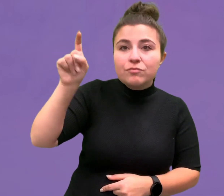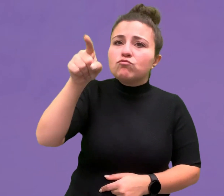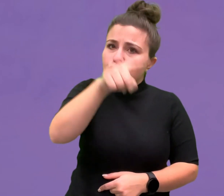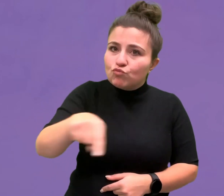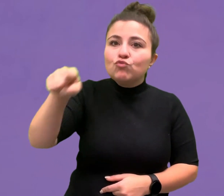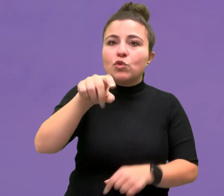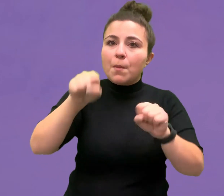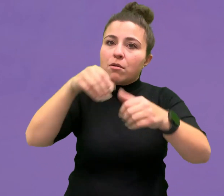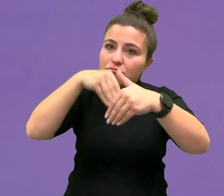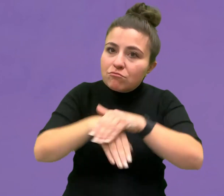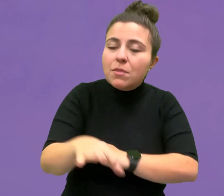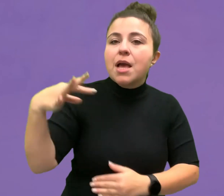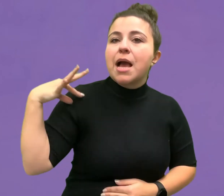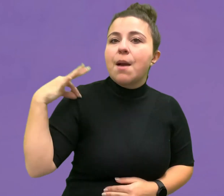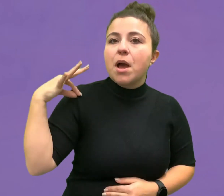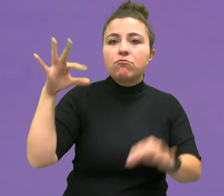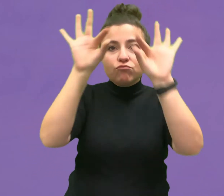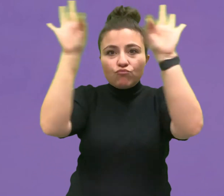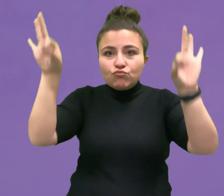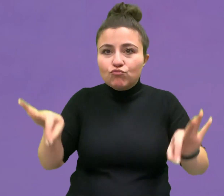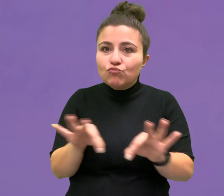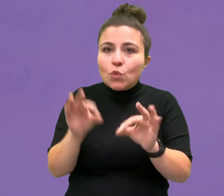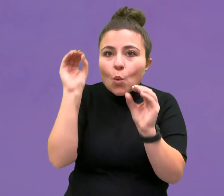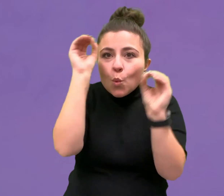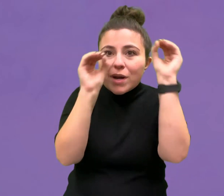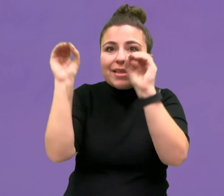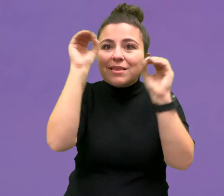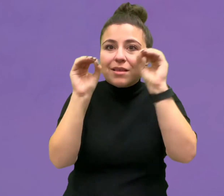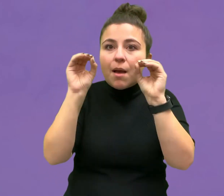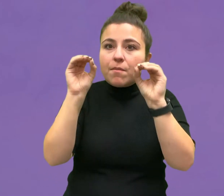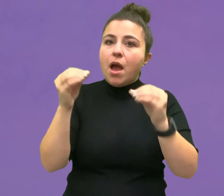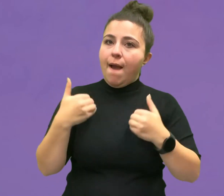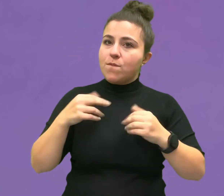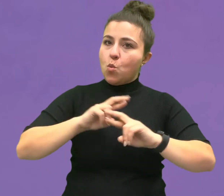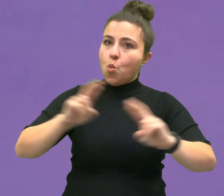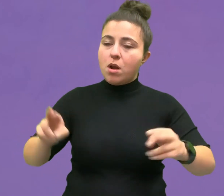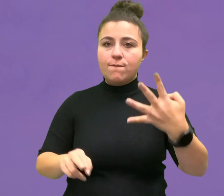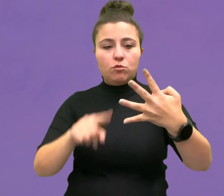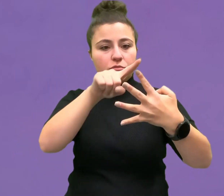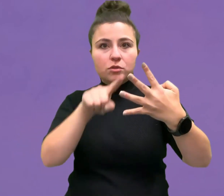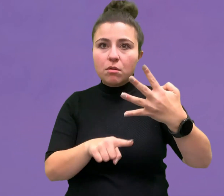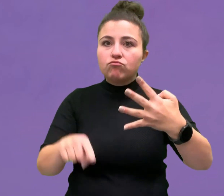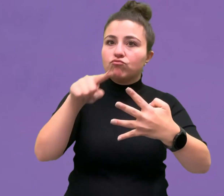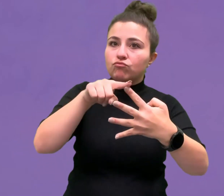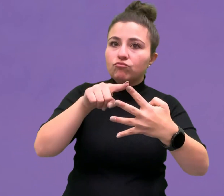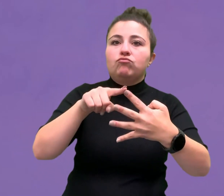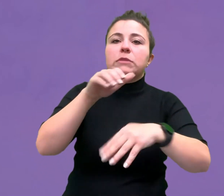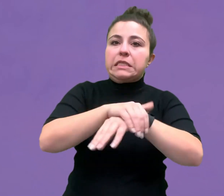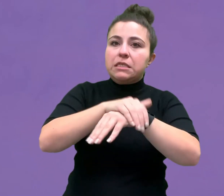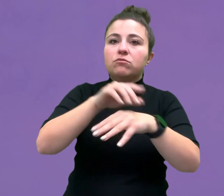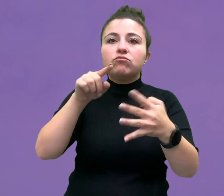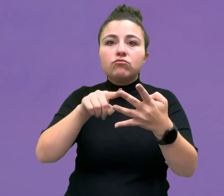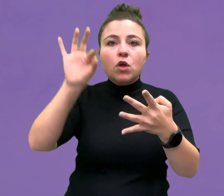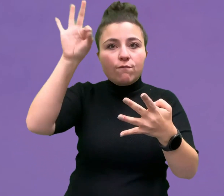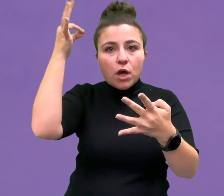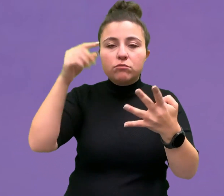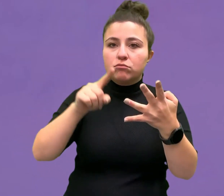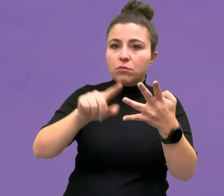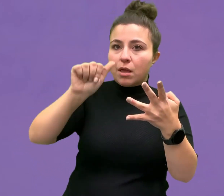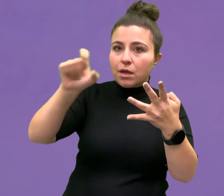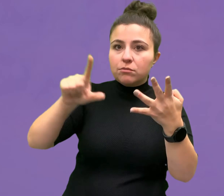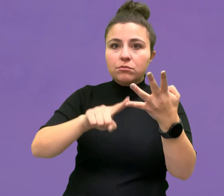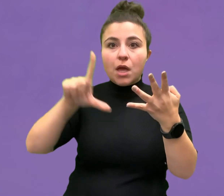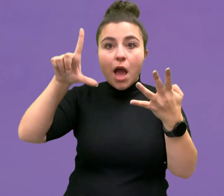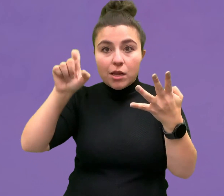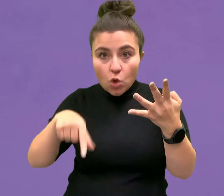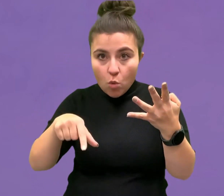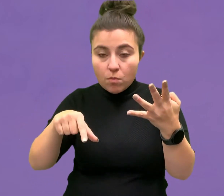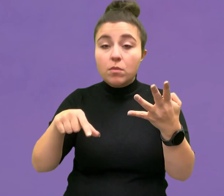When you click on the application form, you will see it in English, ASL, French, and LSQ.